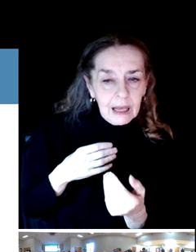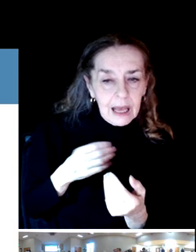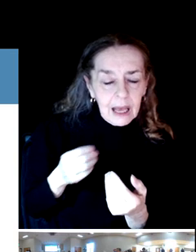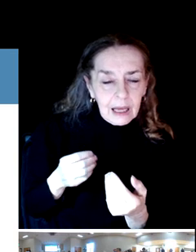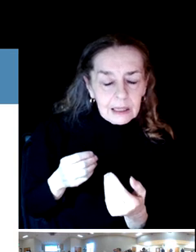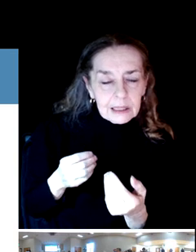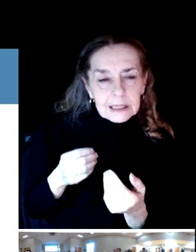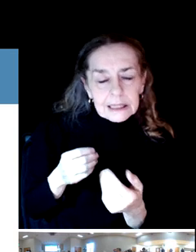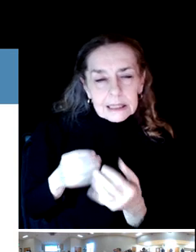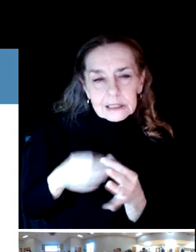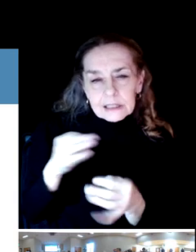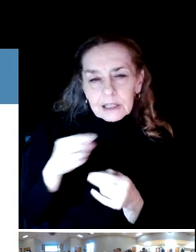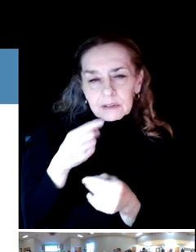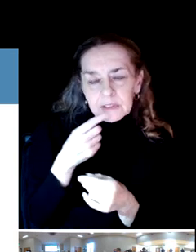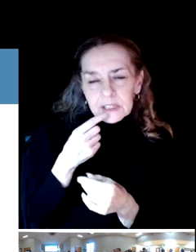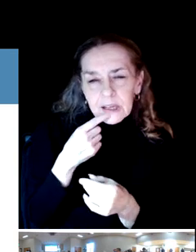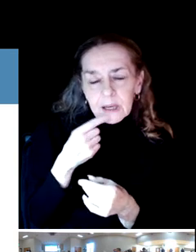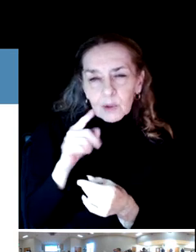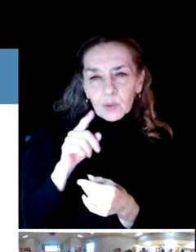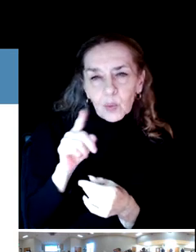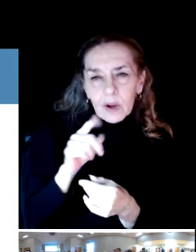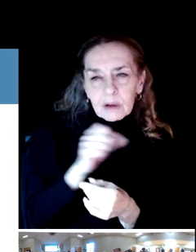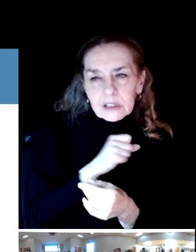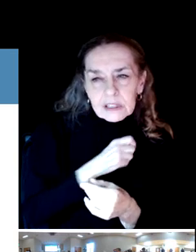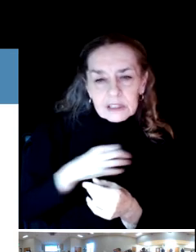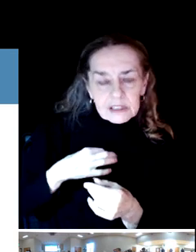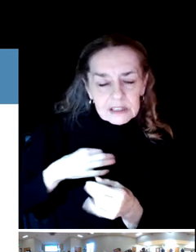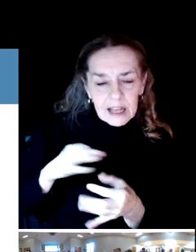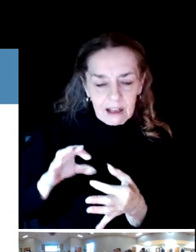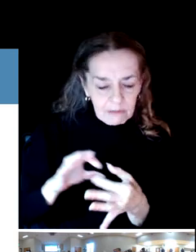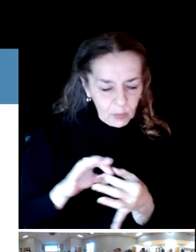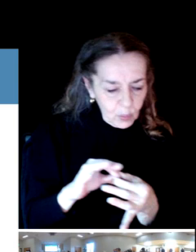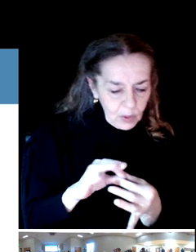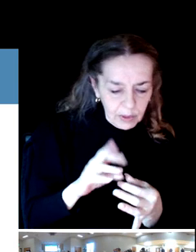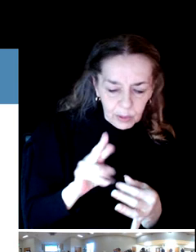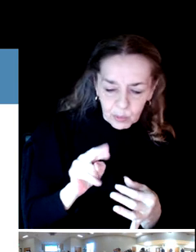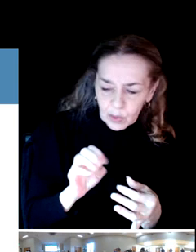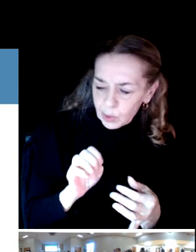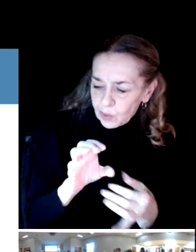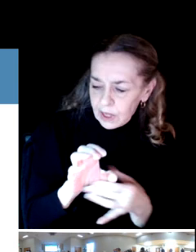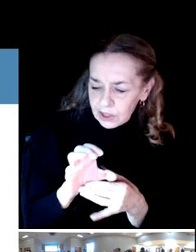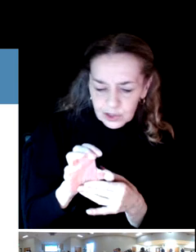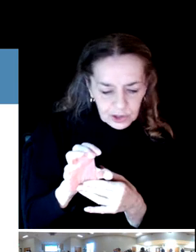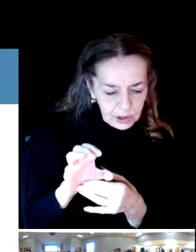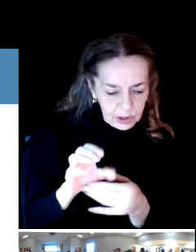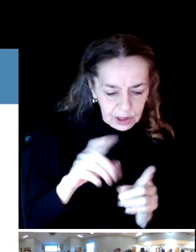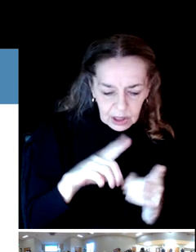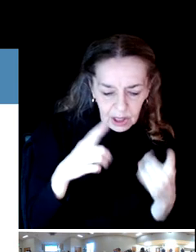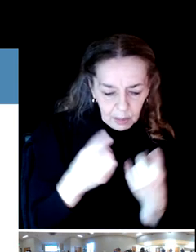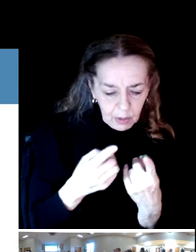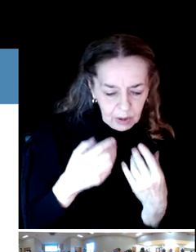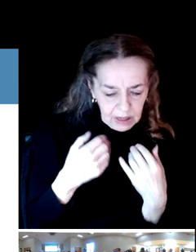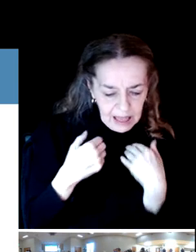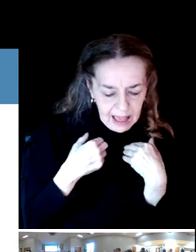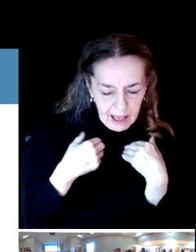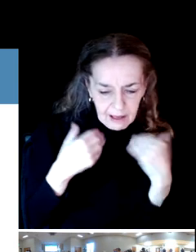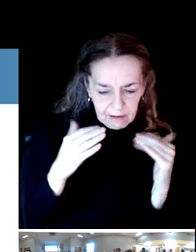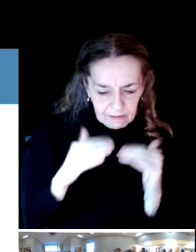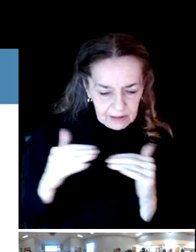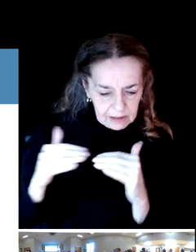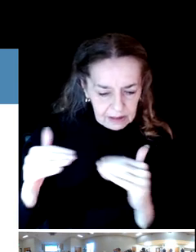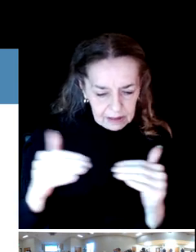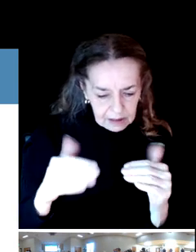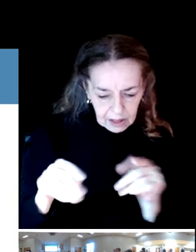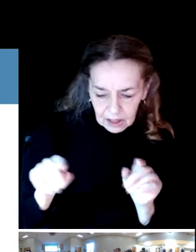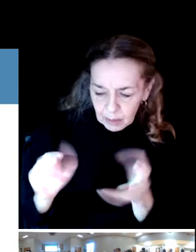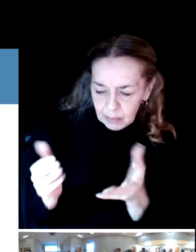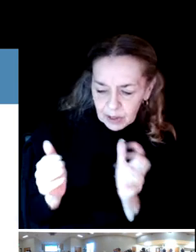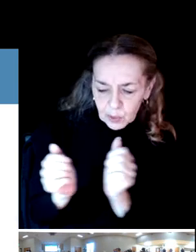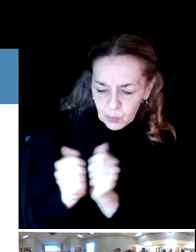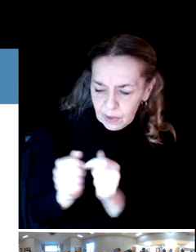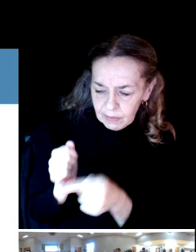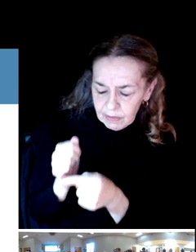where is the staffing, do the recreation departments have as many people as the maintenance, do